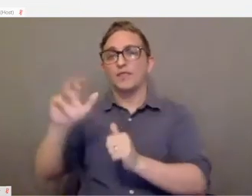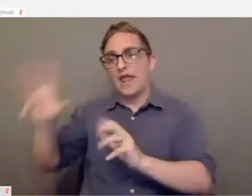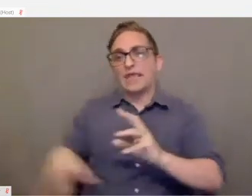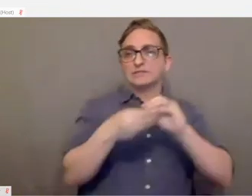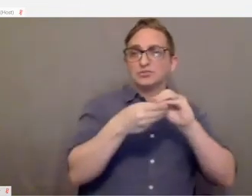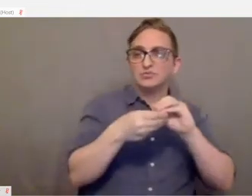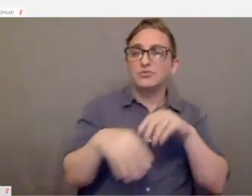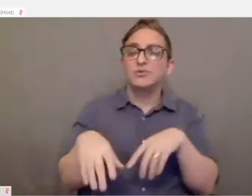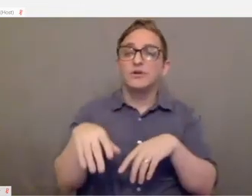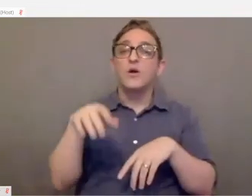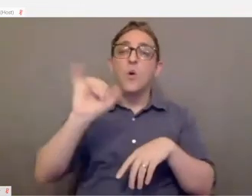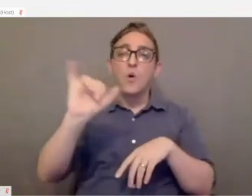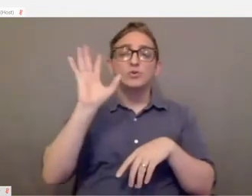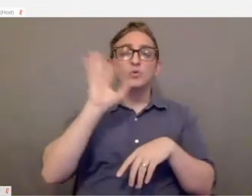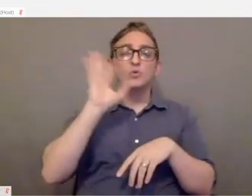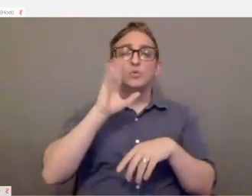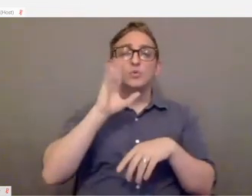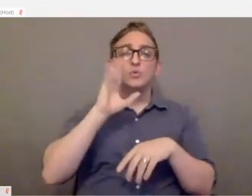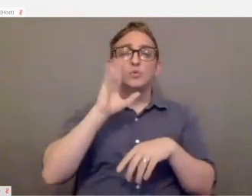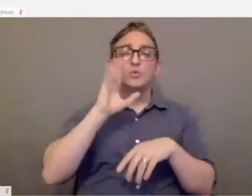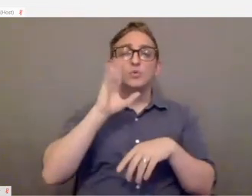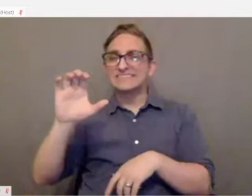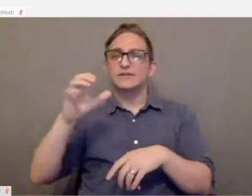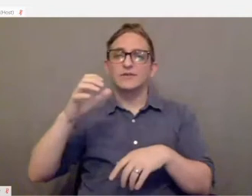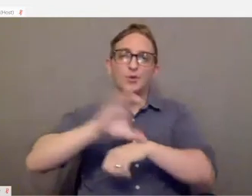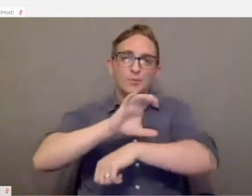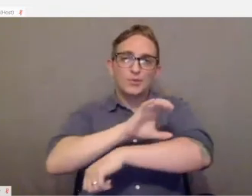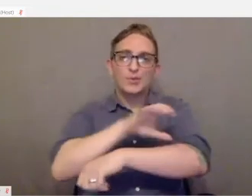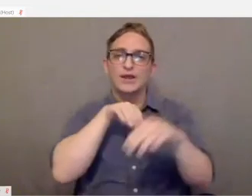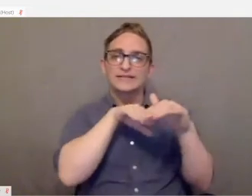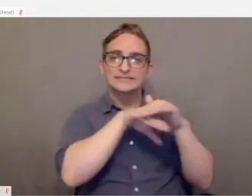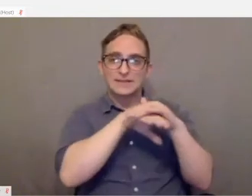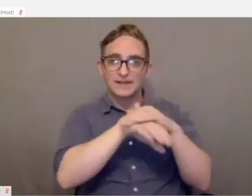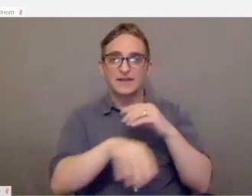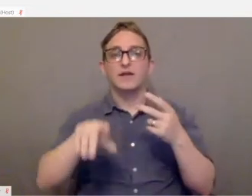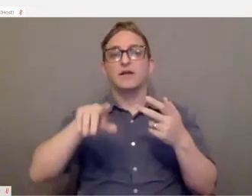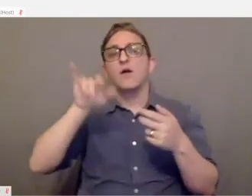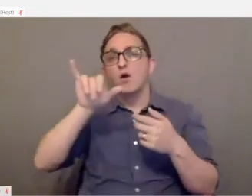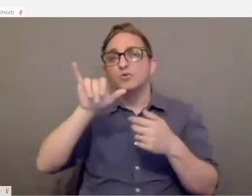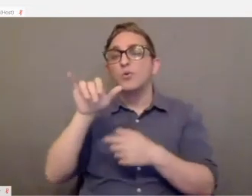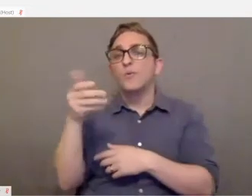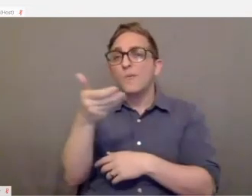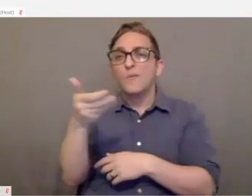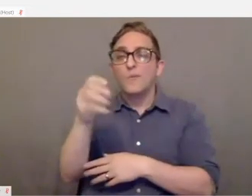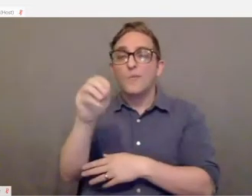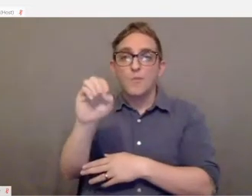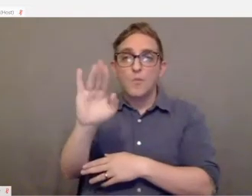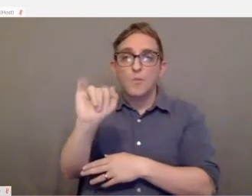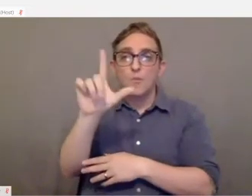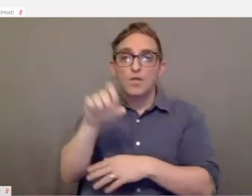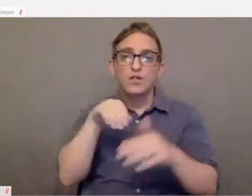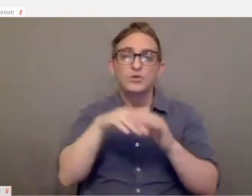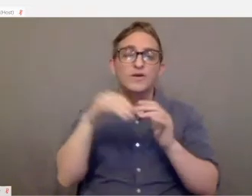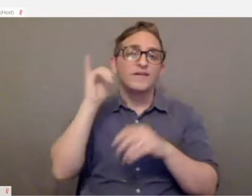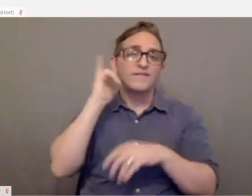We'll talk about PC accessibility, mobile accessibility.